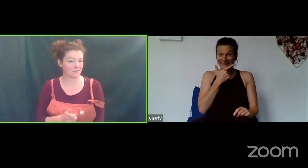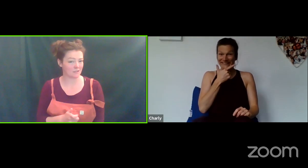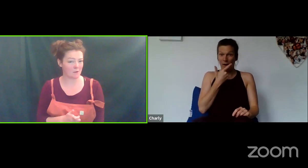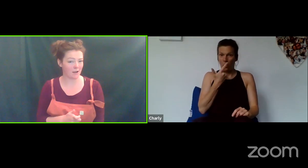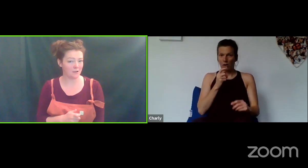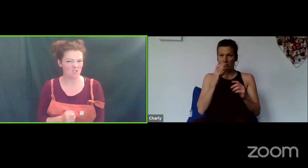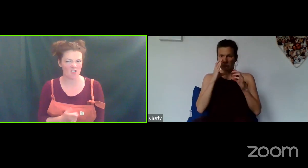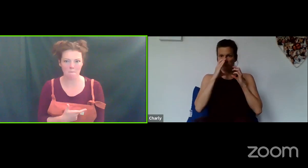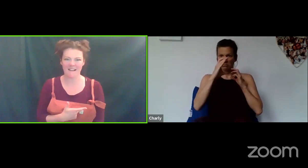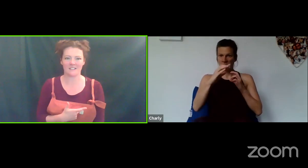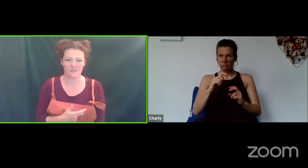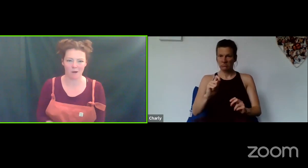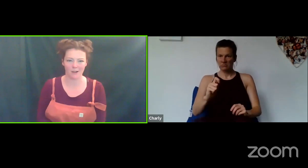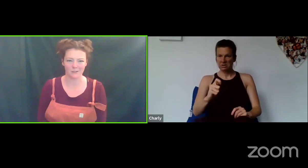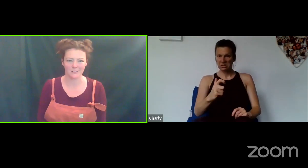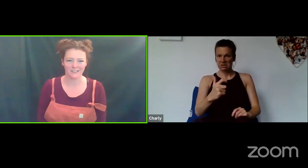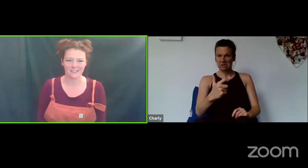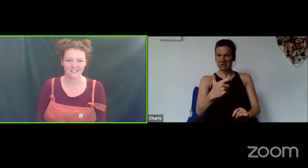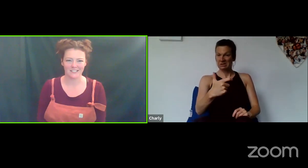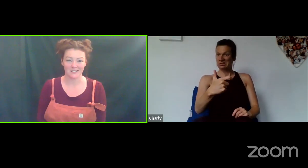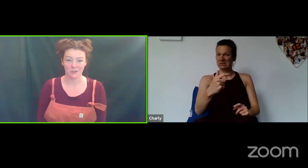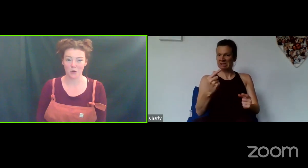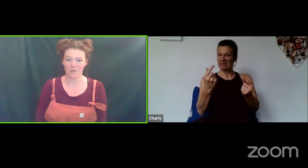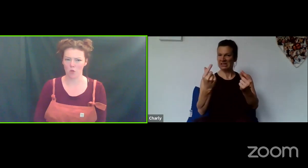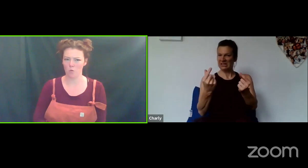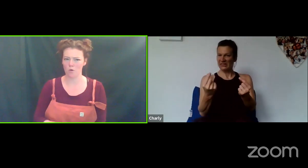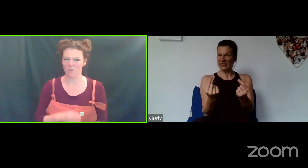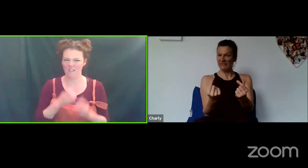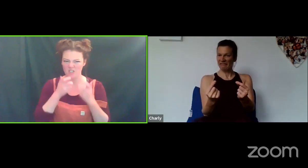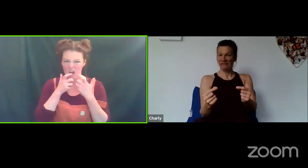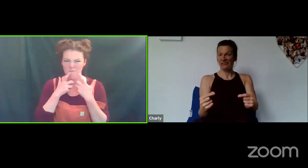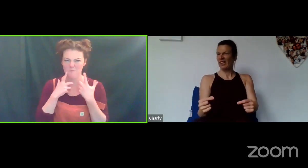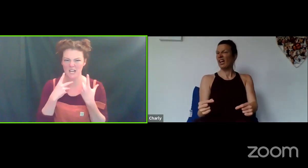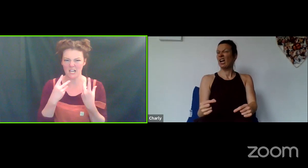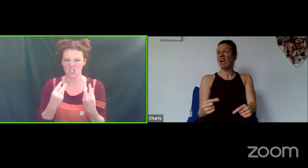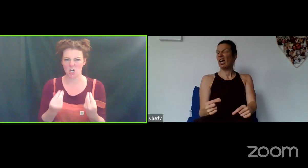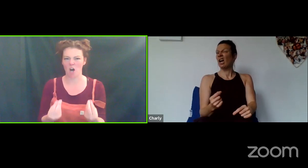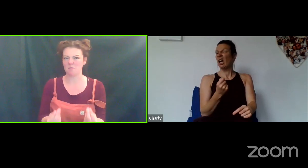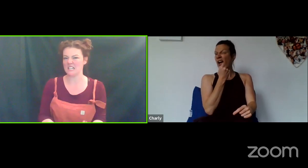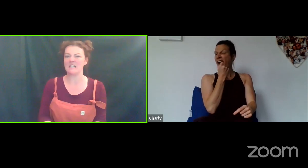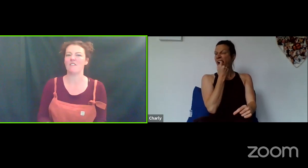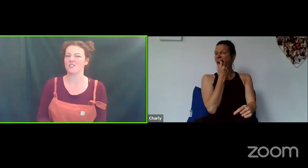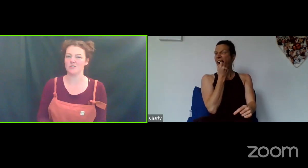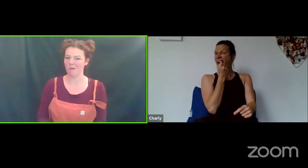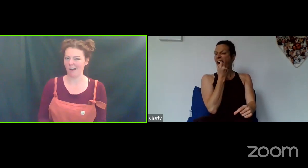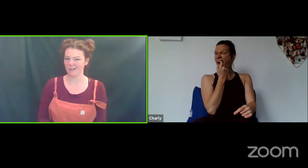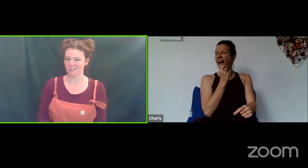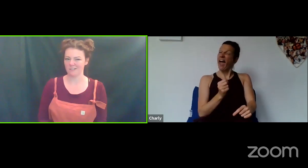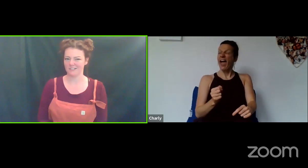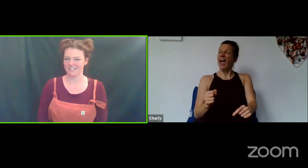smile... or a massive smile? Or if you're The Wolf perhaps you have big, sharp teeth as your smile.